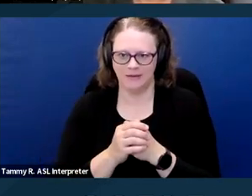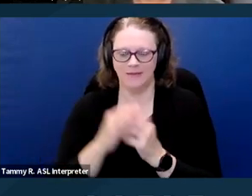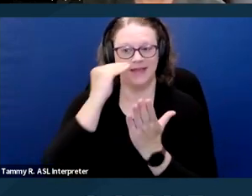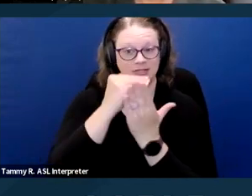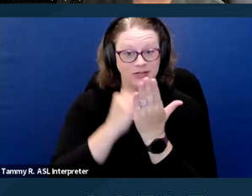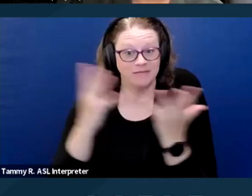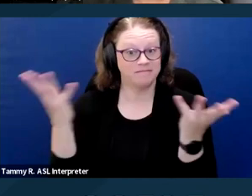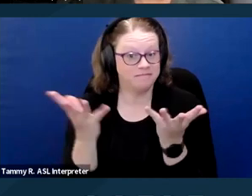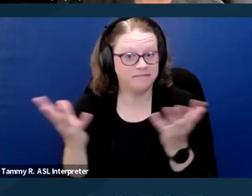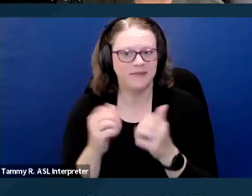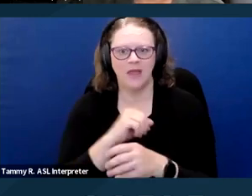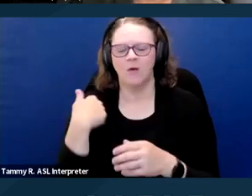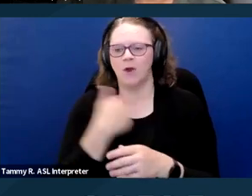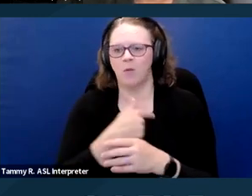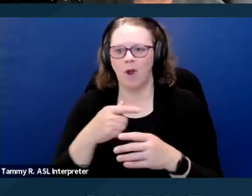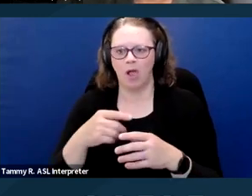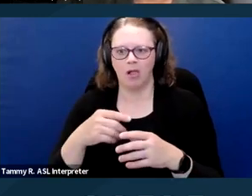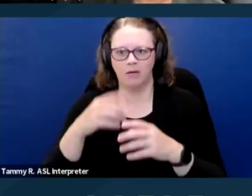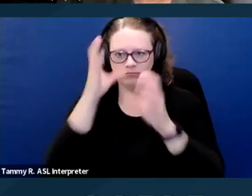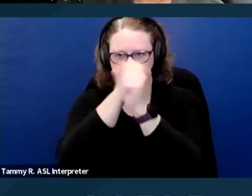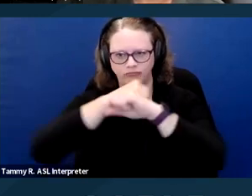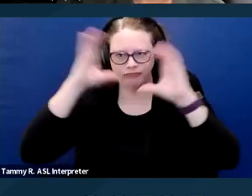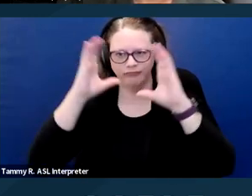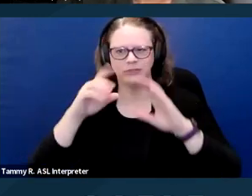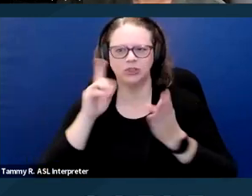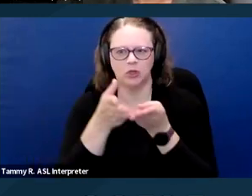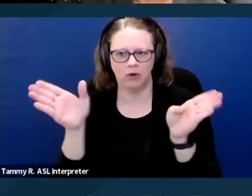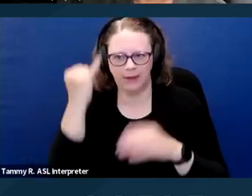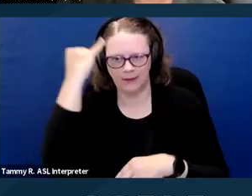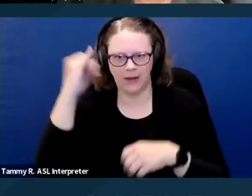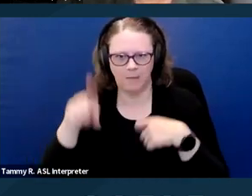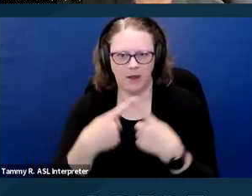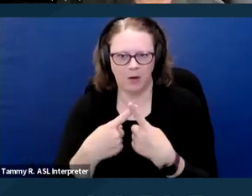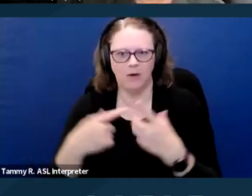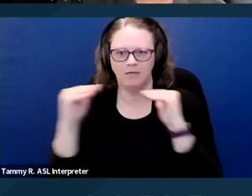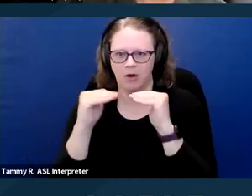We're going to provide an overview of fair housing laws that protect the right of a person with a disability